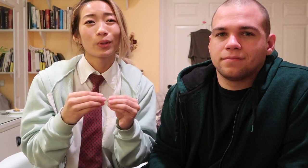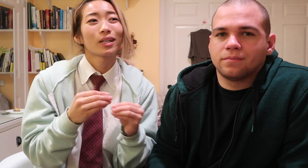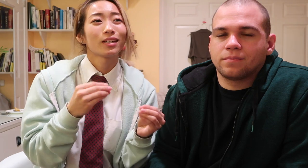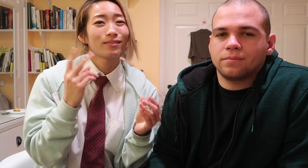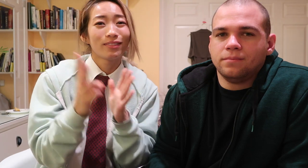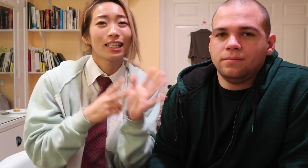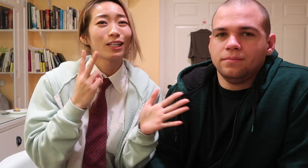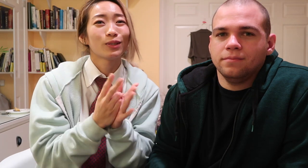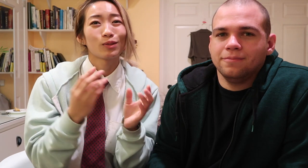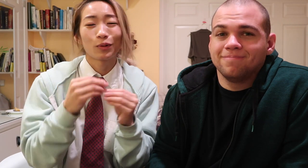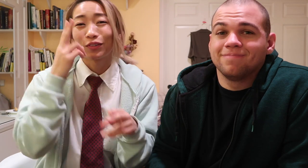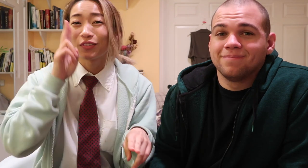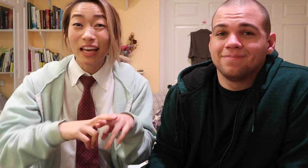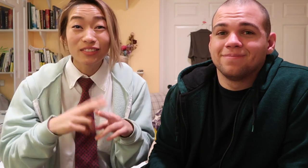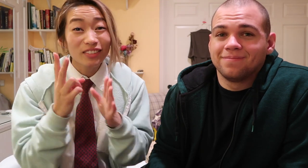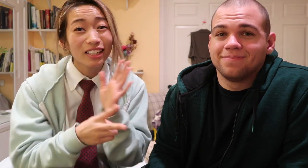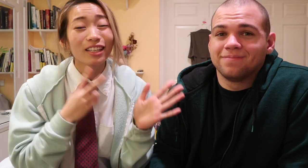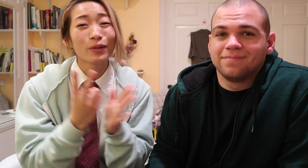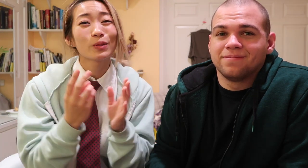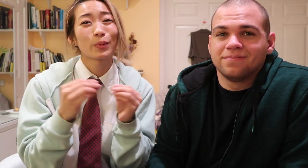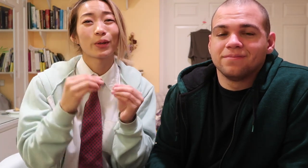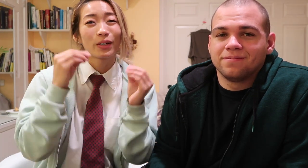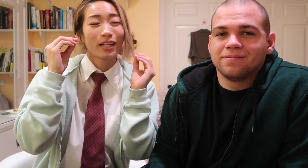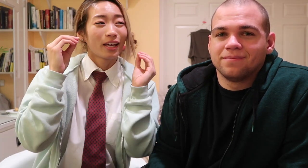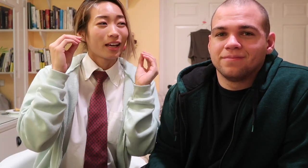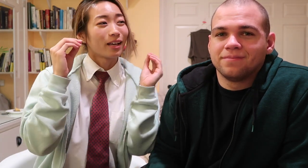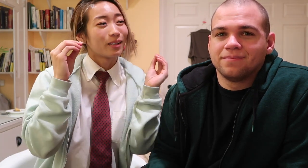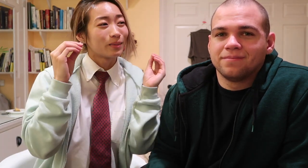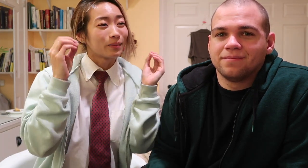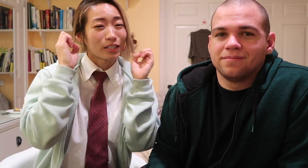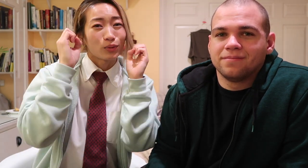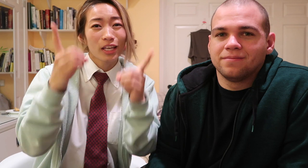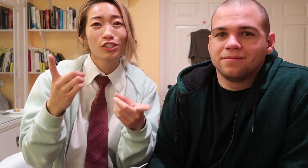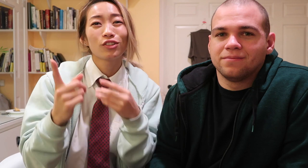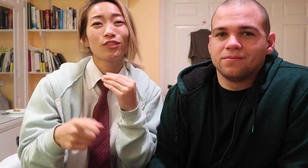videos more fun videos more educational